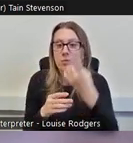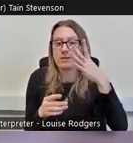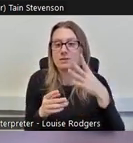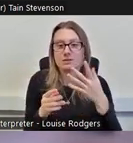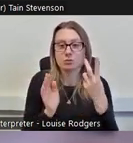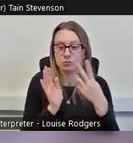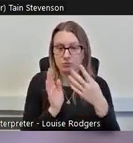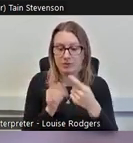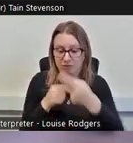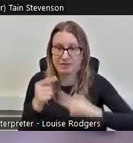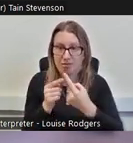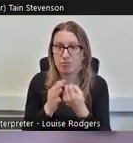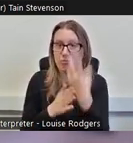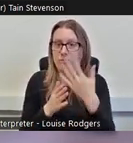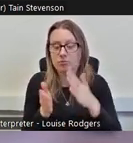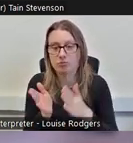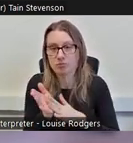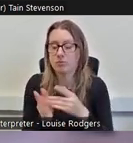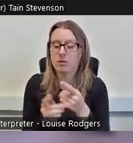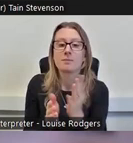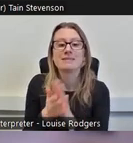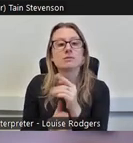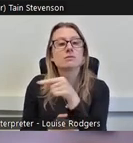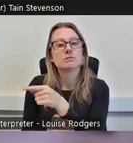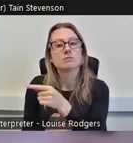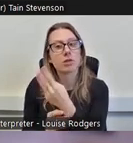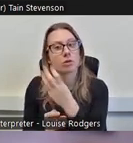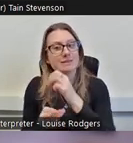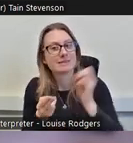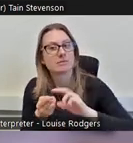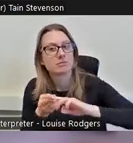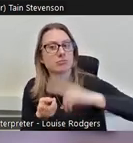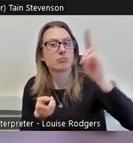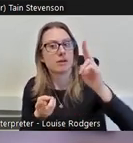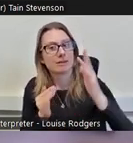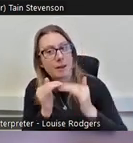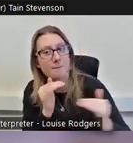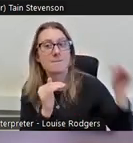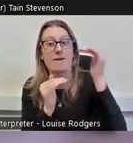that jumps up to 30%, which is above the Scottish national average. If you look at those